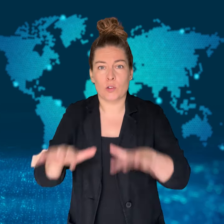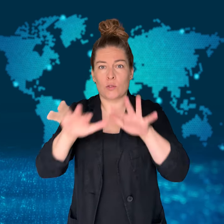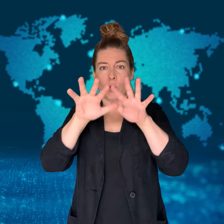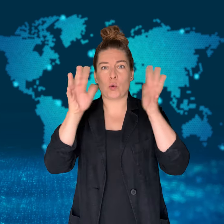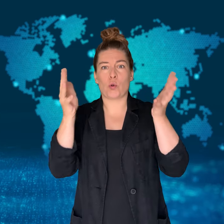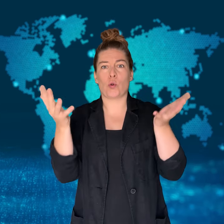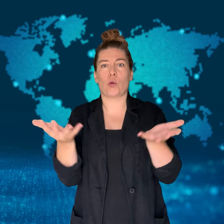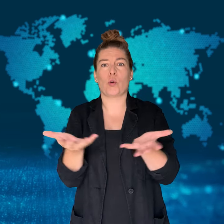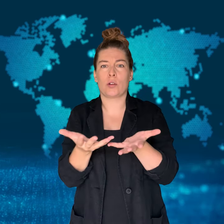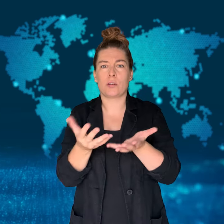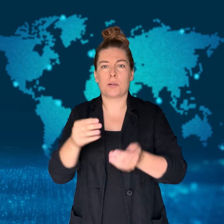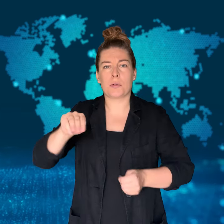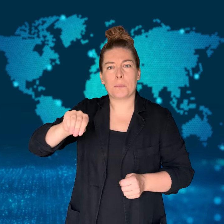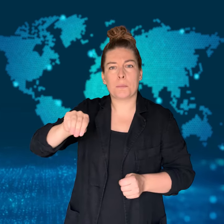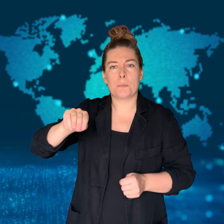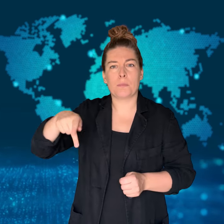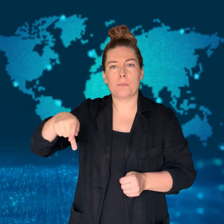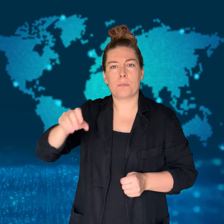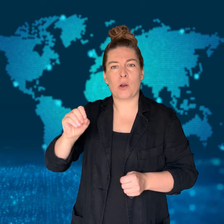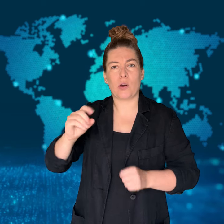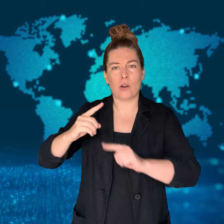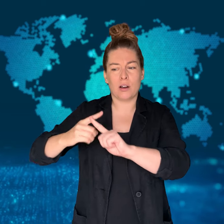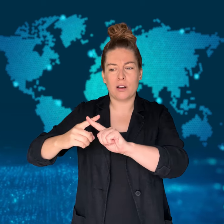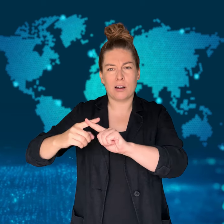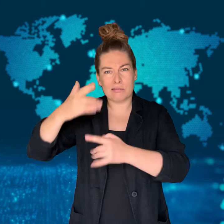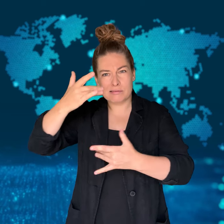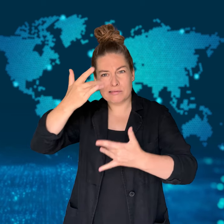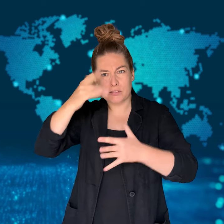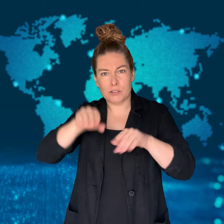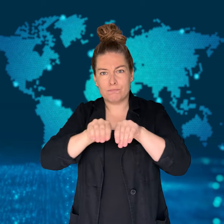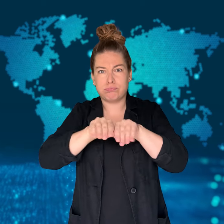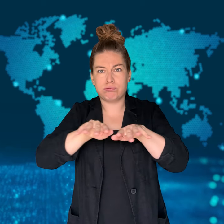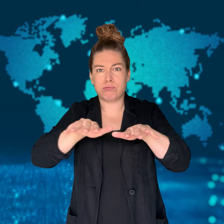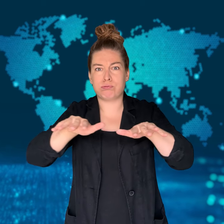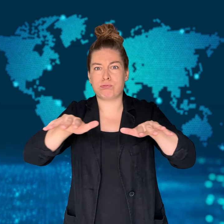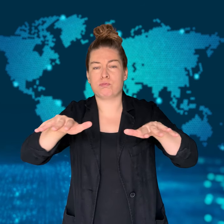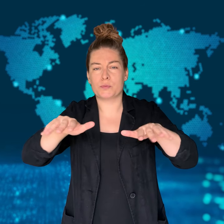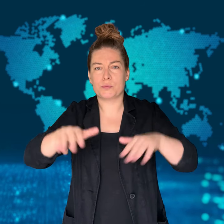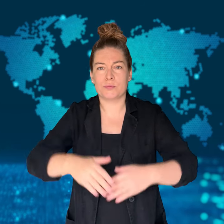"Mpox" announcement